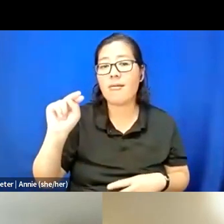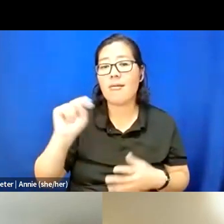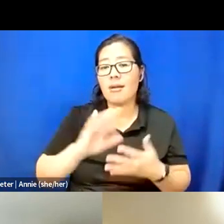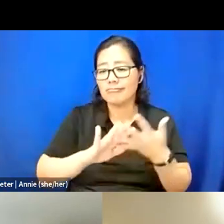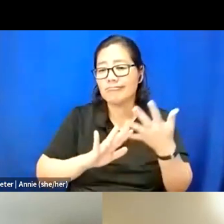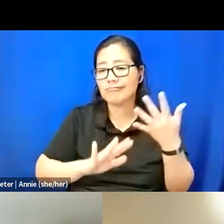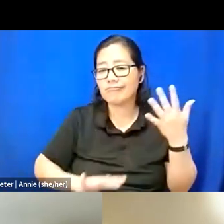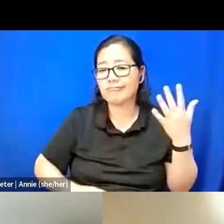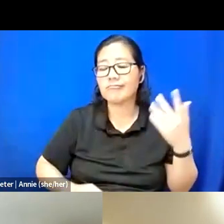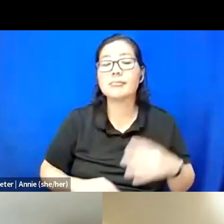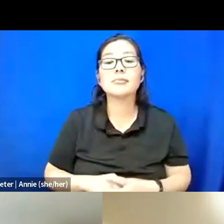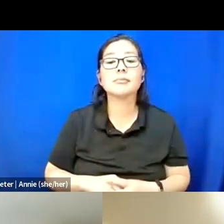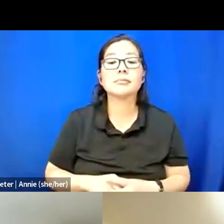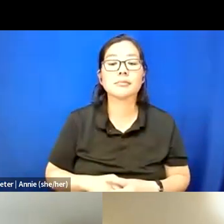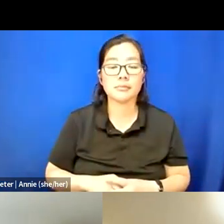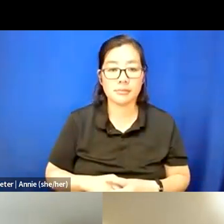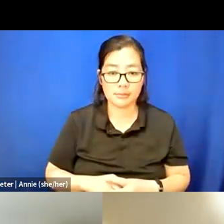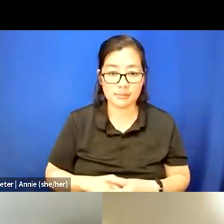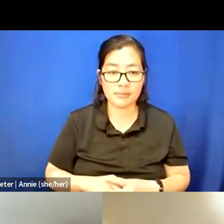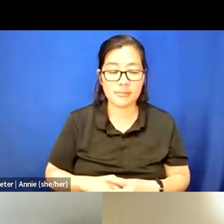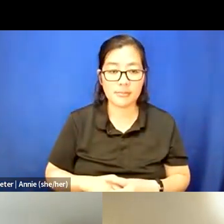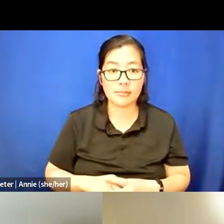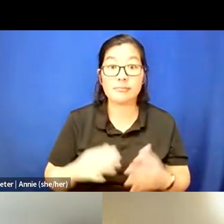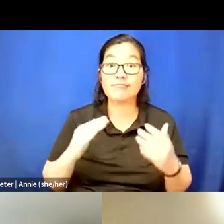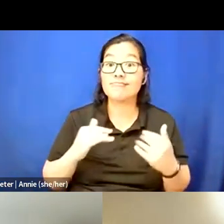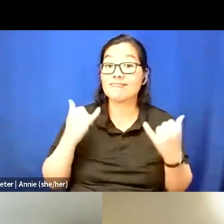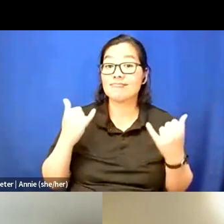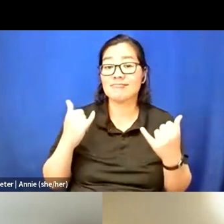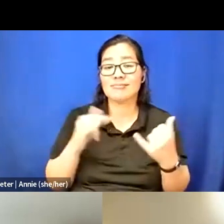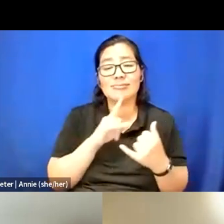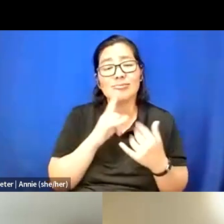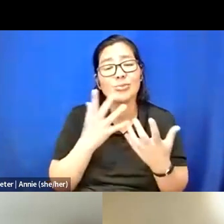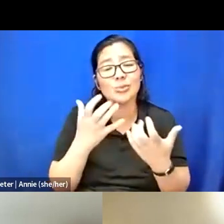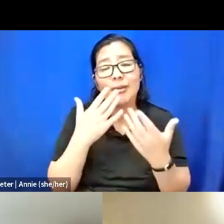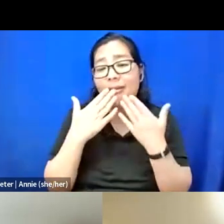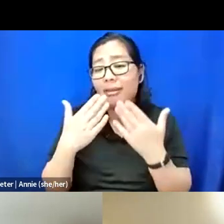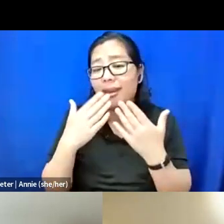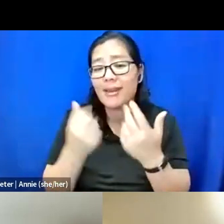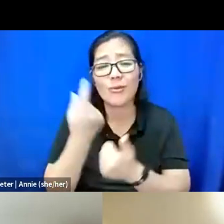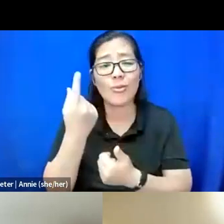And so now, I just really want to thank everyone so much for joining us.